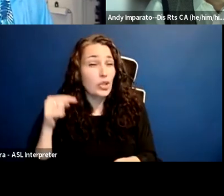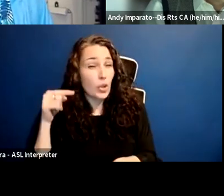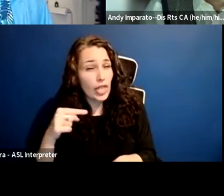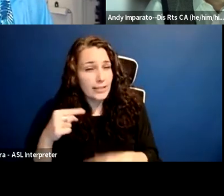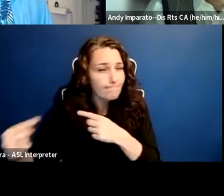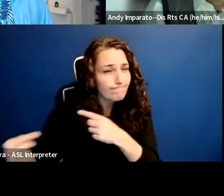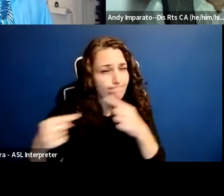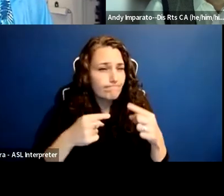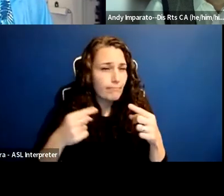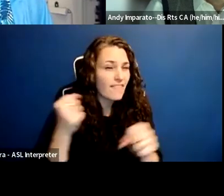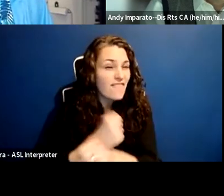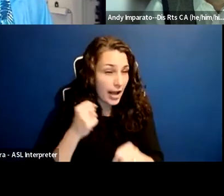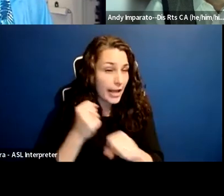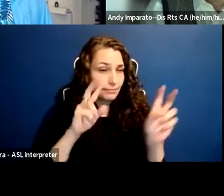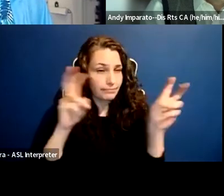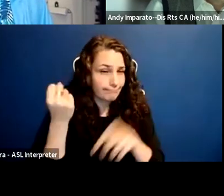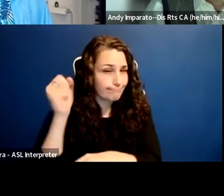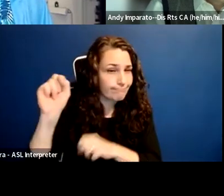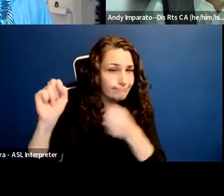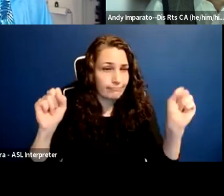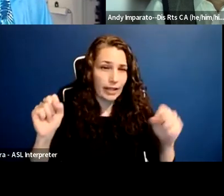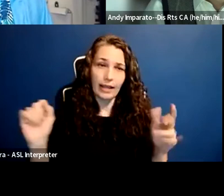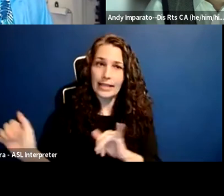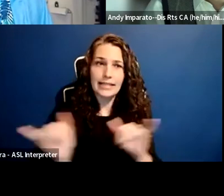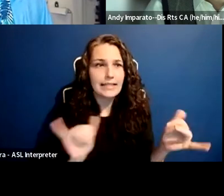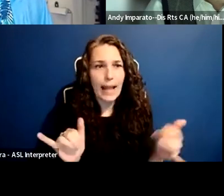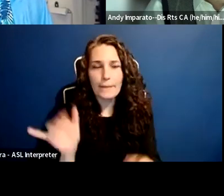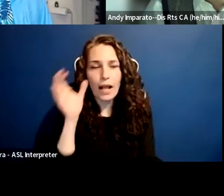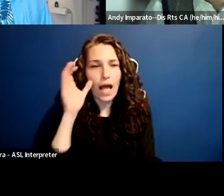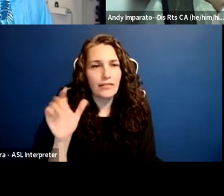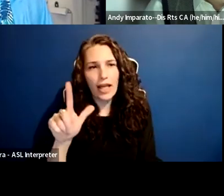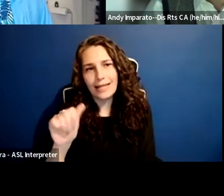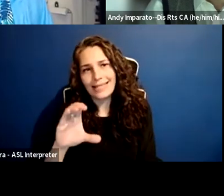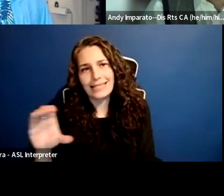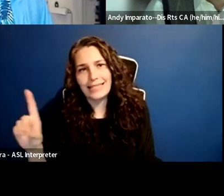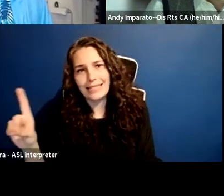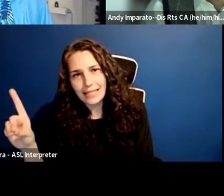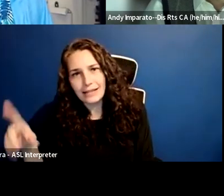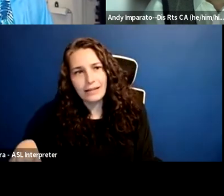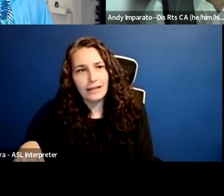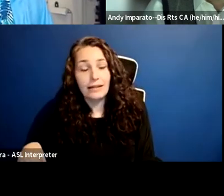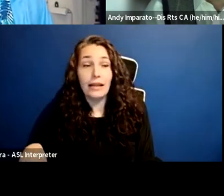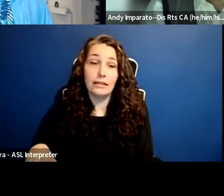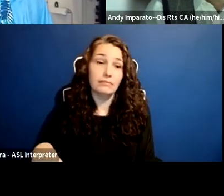which is the way Biden put it when he ran for president. But, you know, I try to be hopeful,